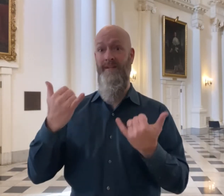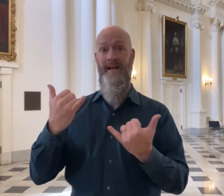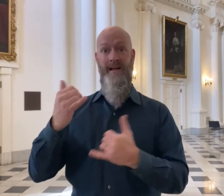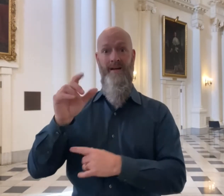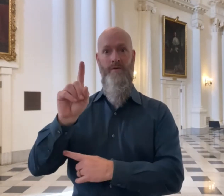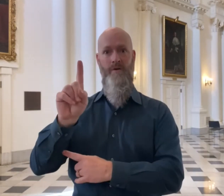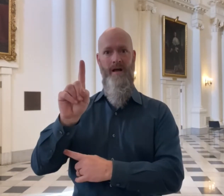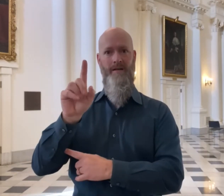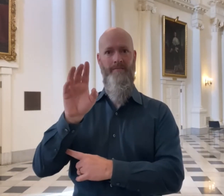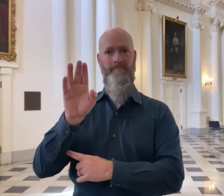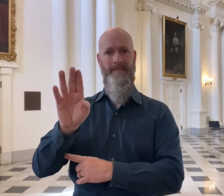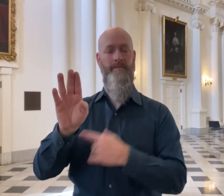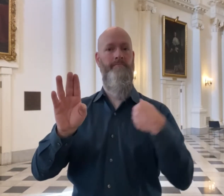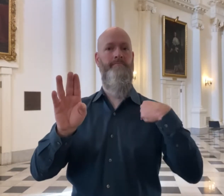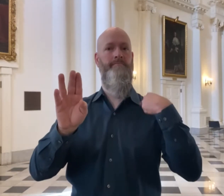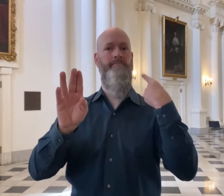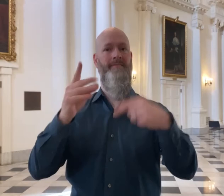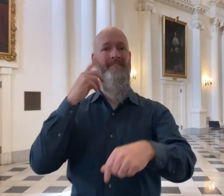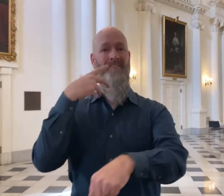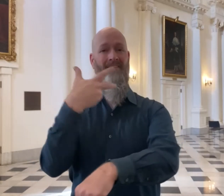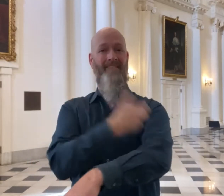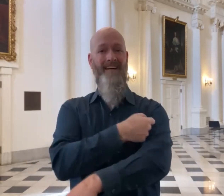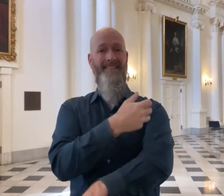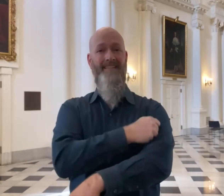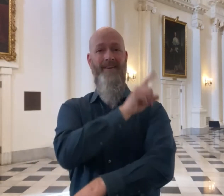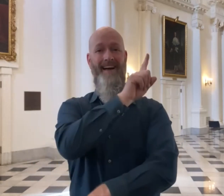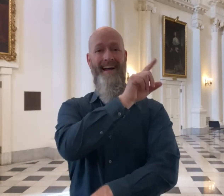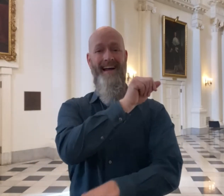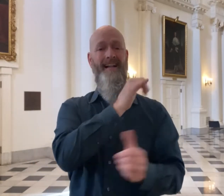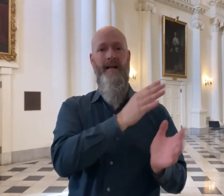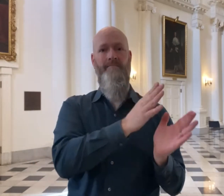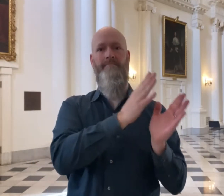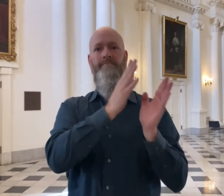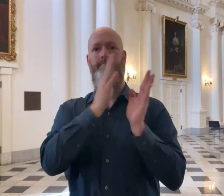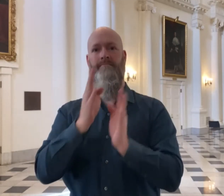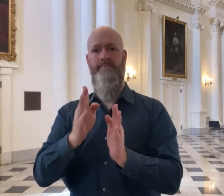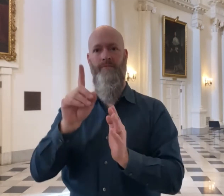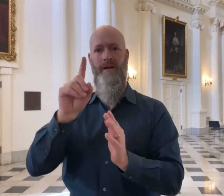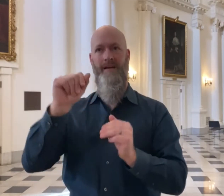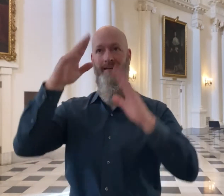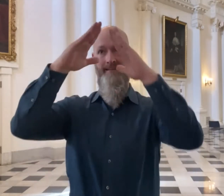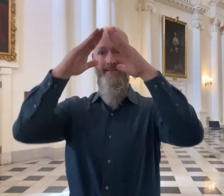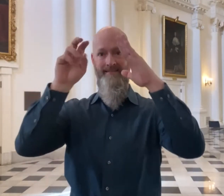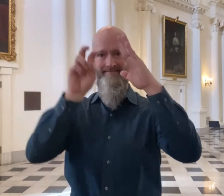While Phase 1B has been activated since then,